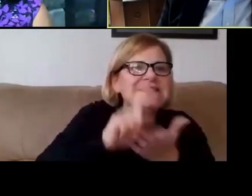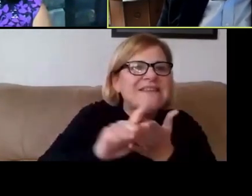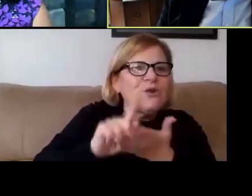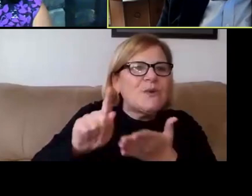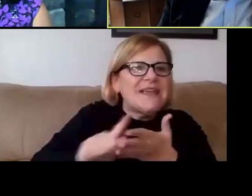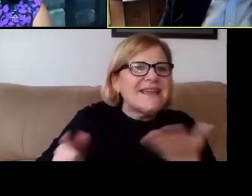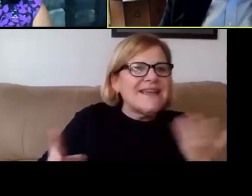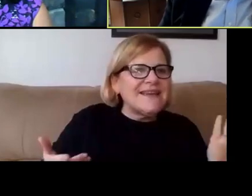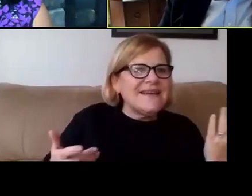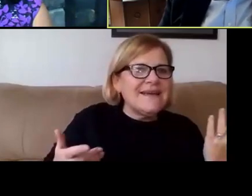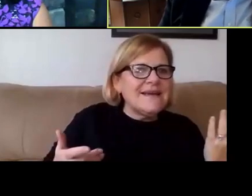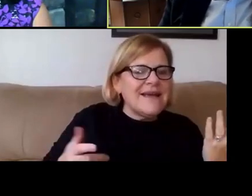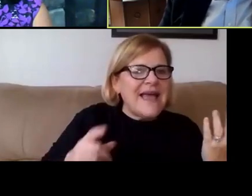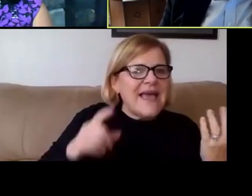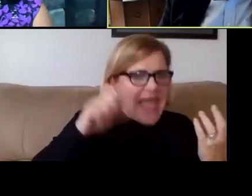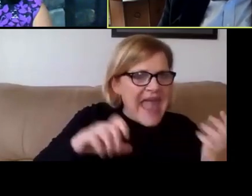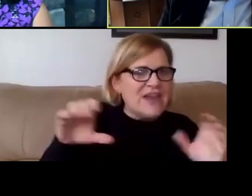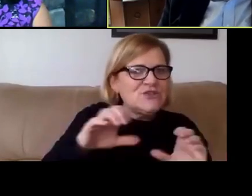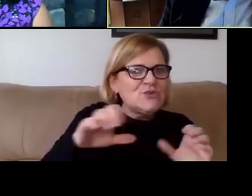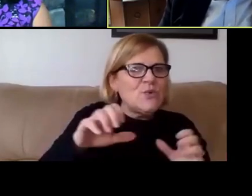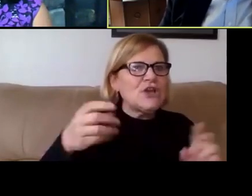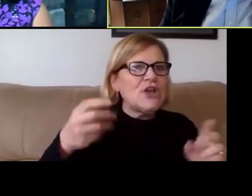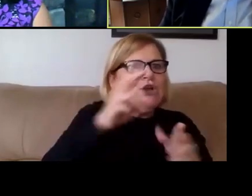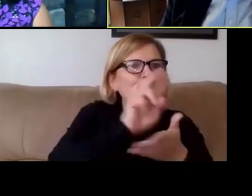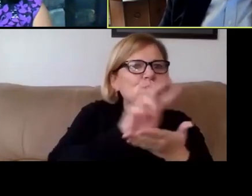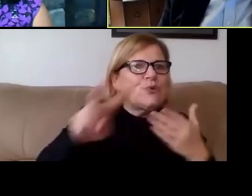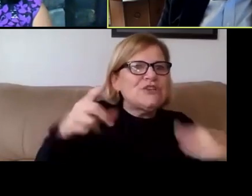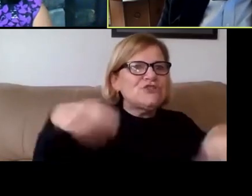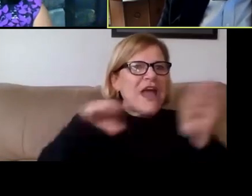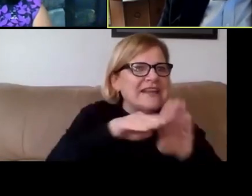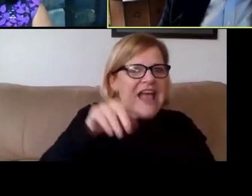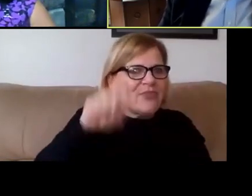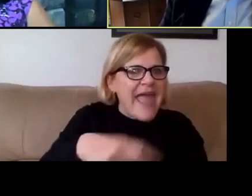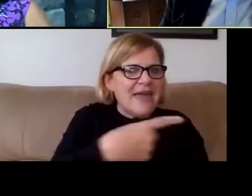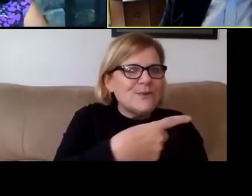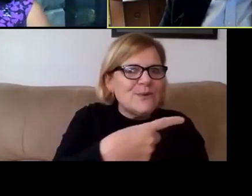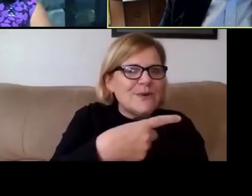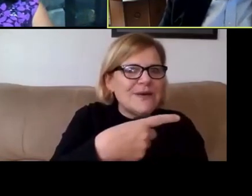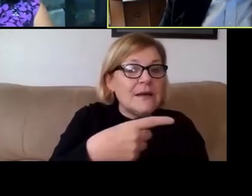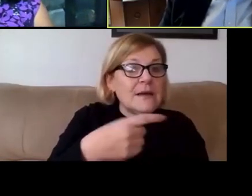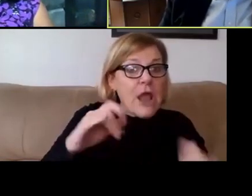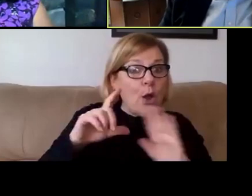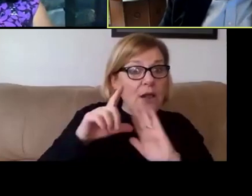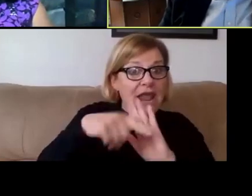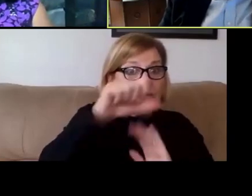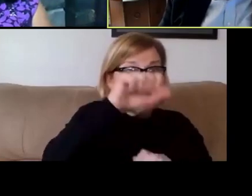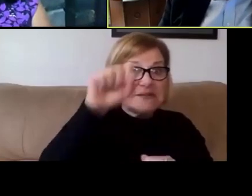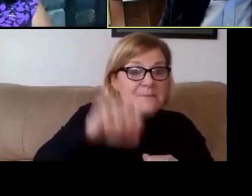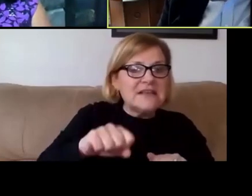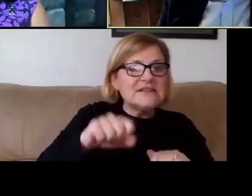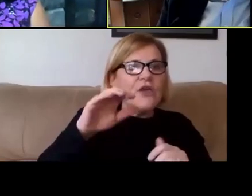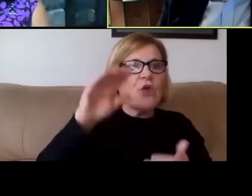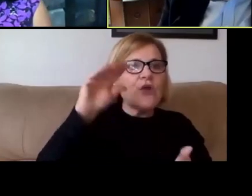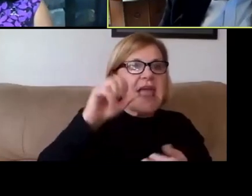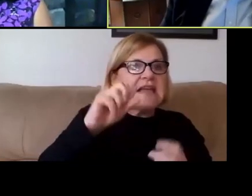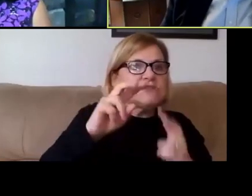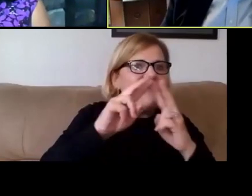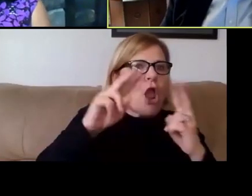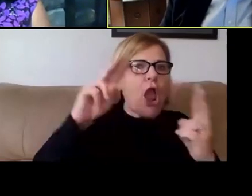And they actually had to do one of those two-week shutdowns. And now later in the semester, their levels of cases are extremely low.